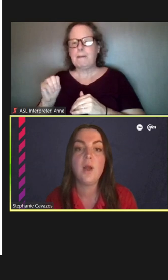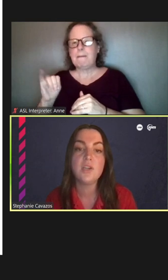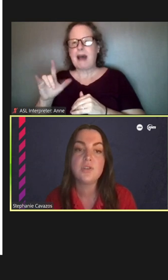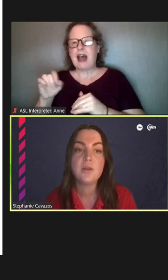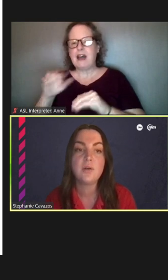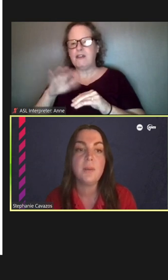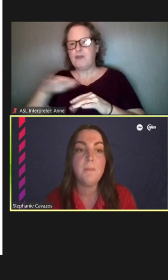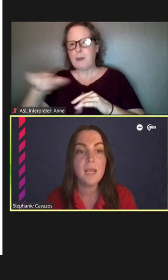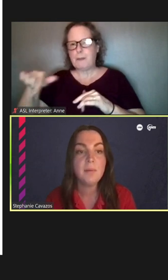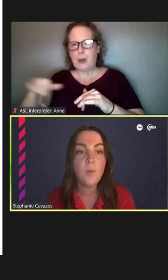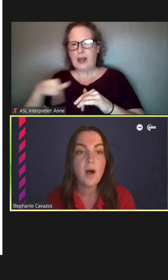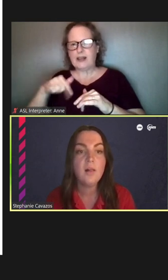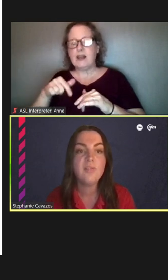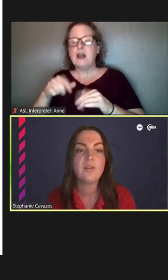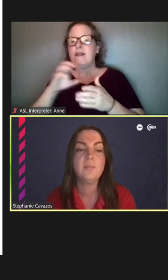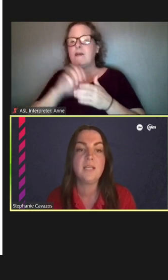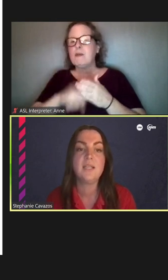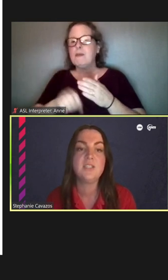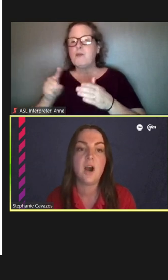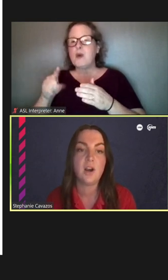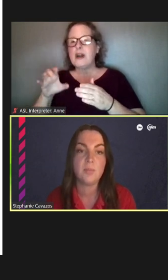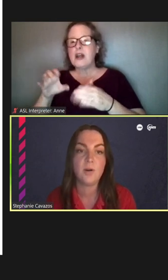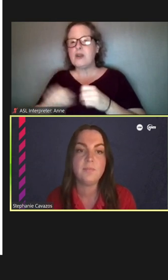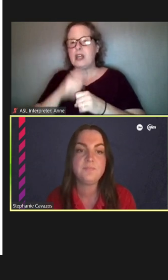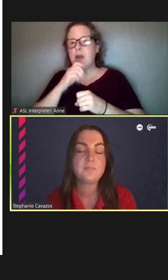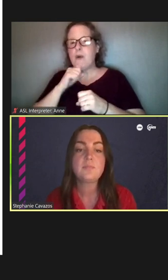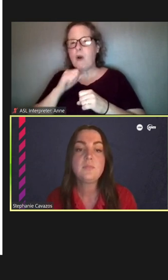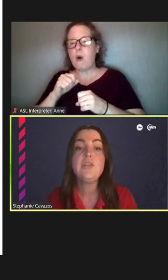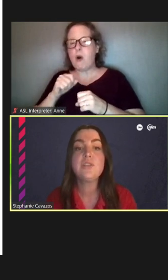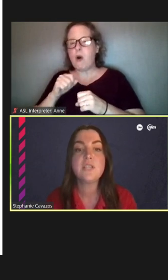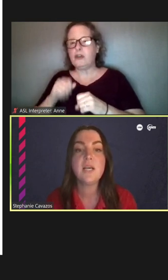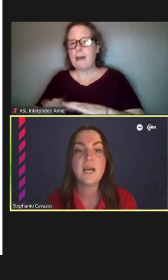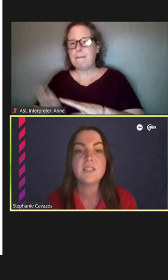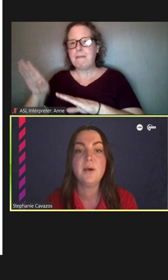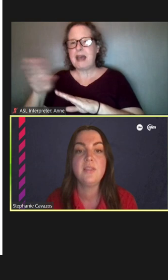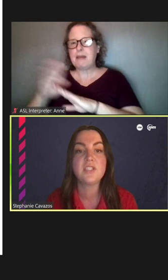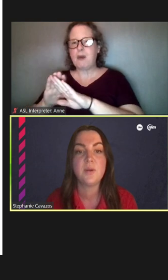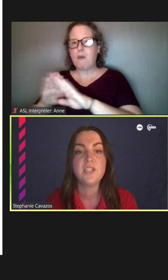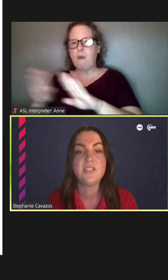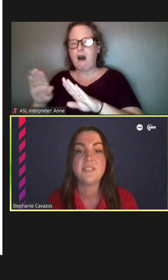the 100 year old embankment wall from Leland to Ardmore you just saw last month the switch to